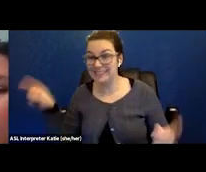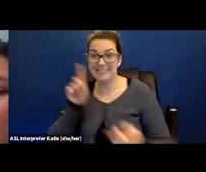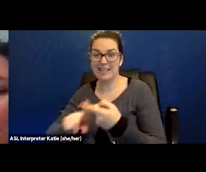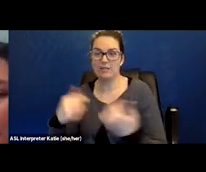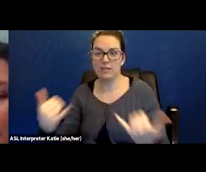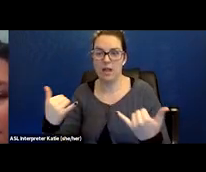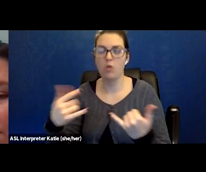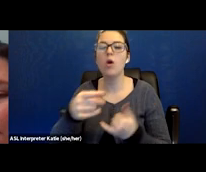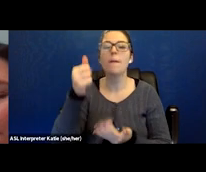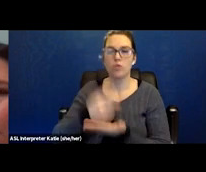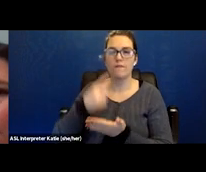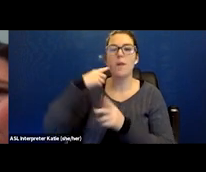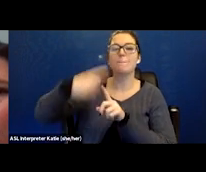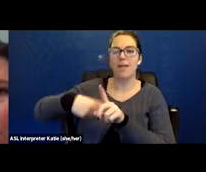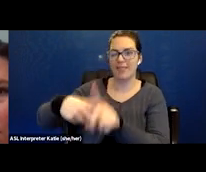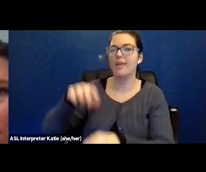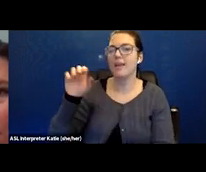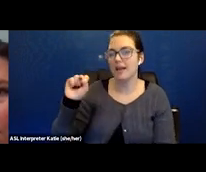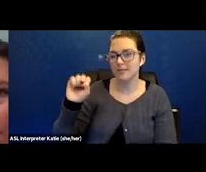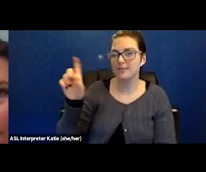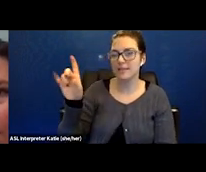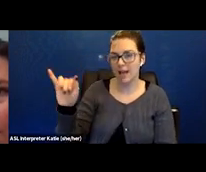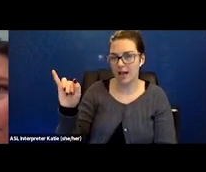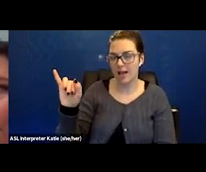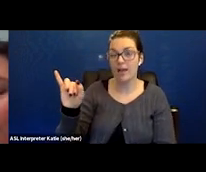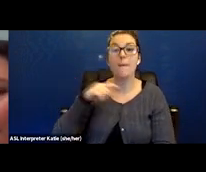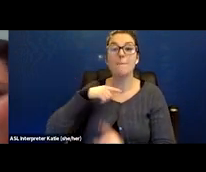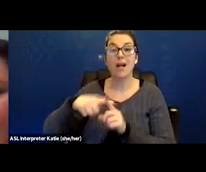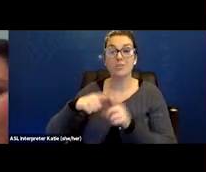as well as a very large lump sum of back pay.